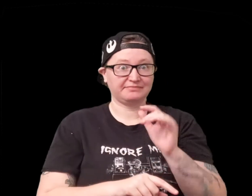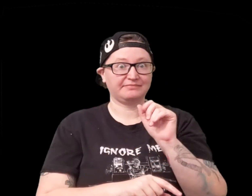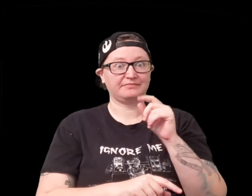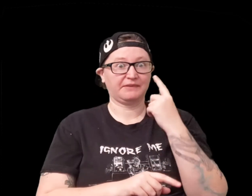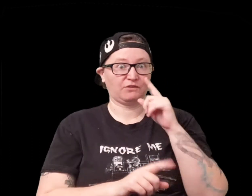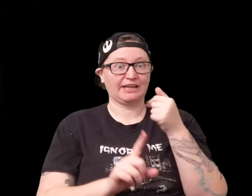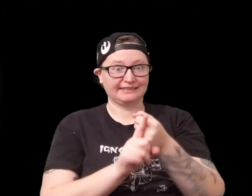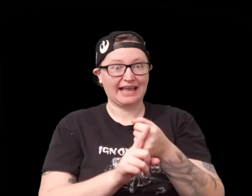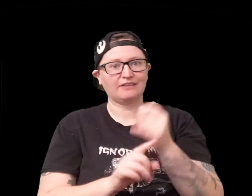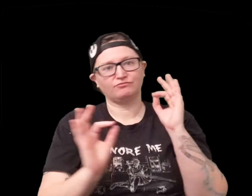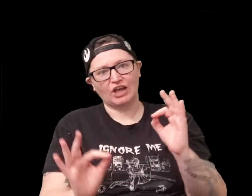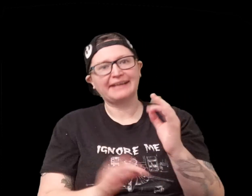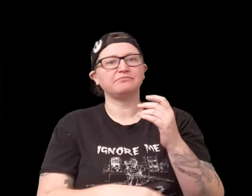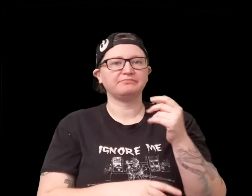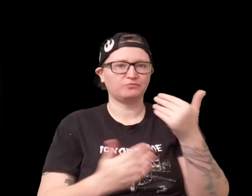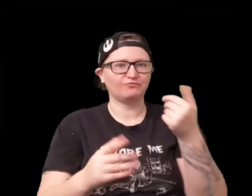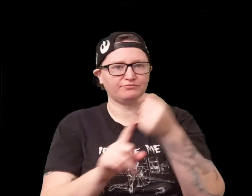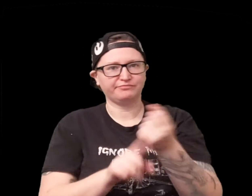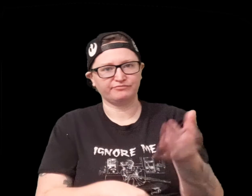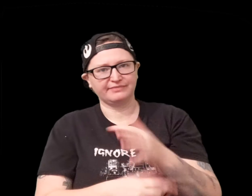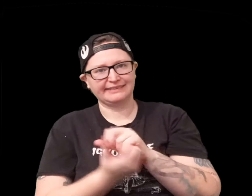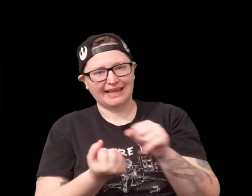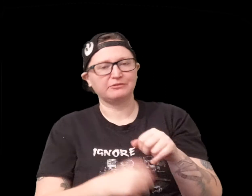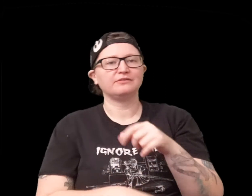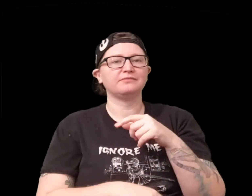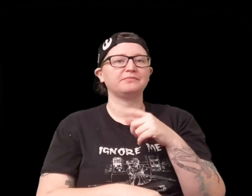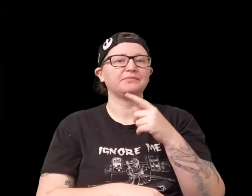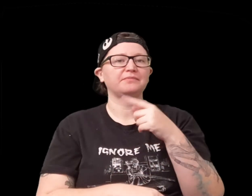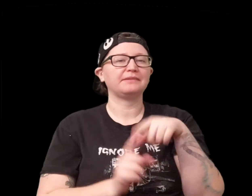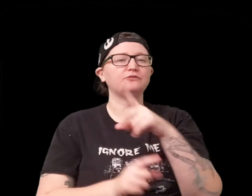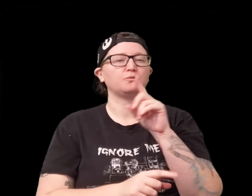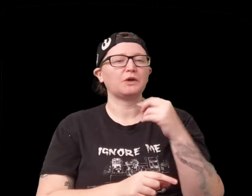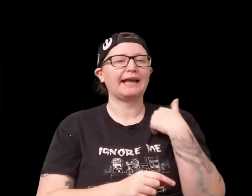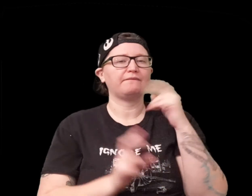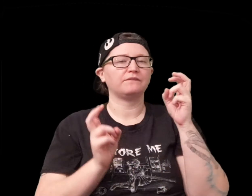if you have a successful throw and hit then you know you don't have damage but